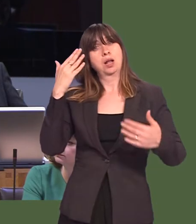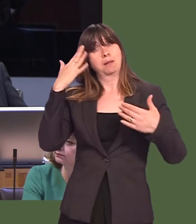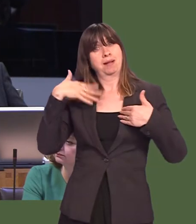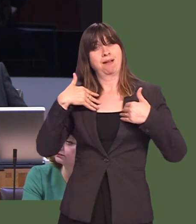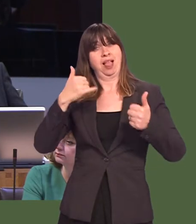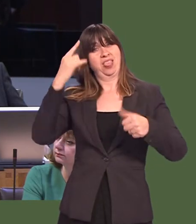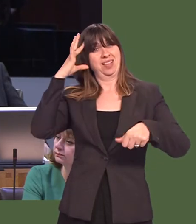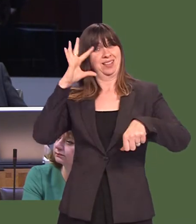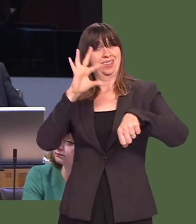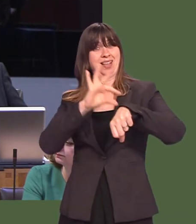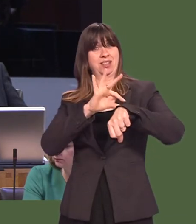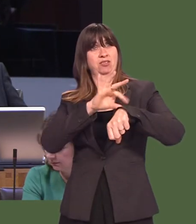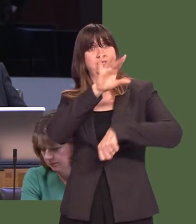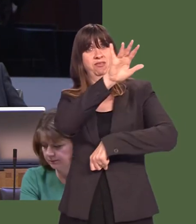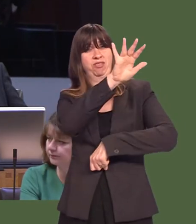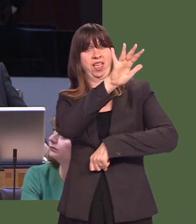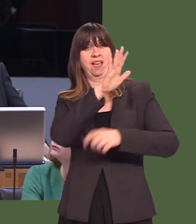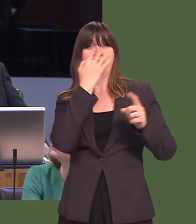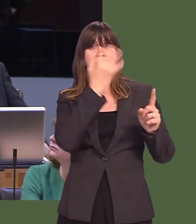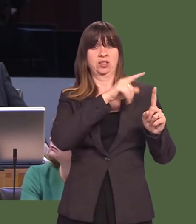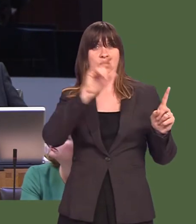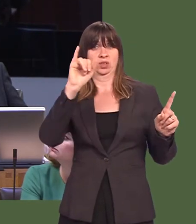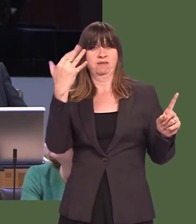health patients between 18 and 65 years of age.